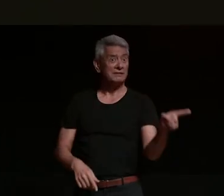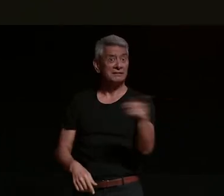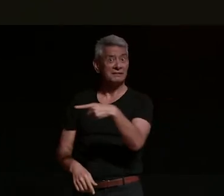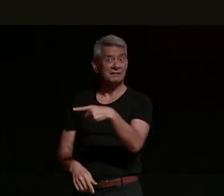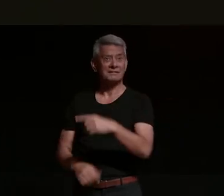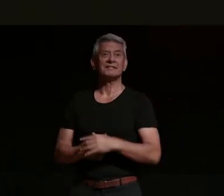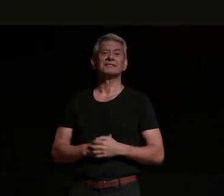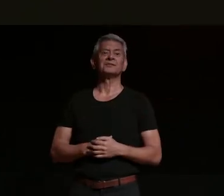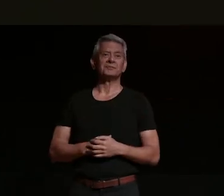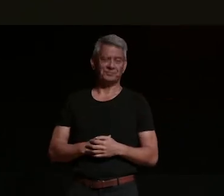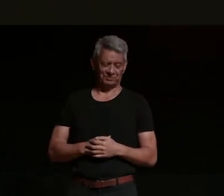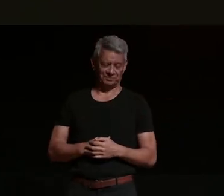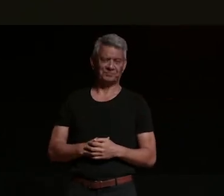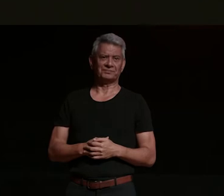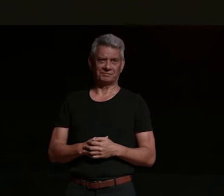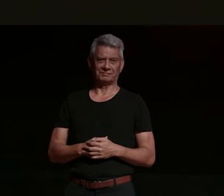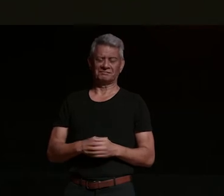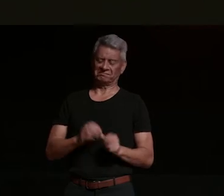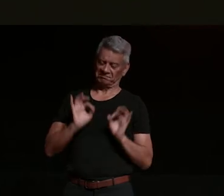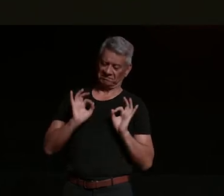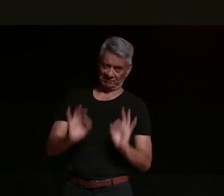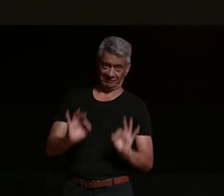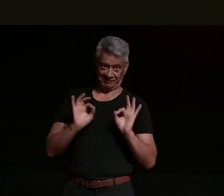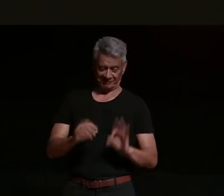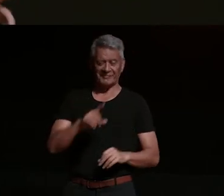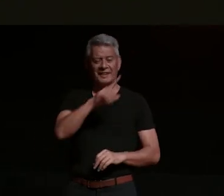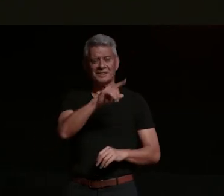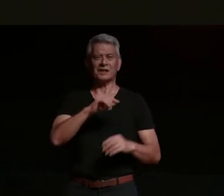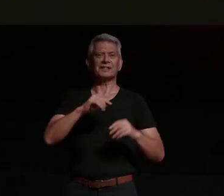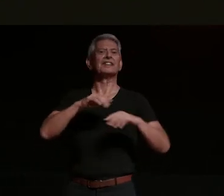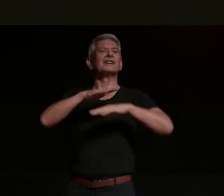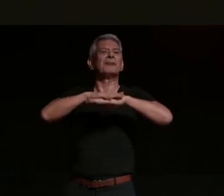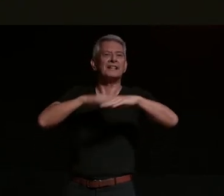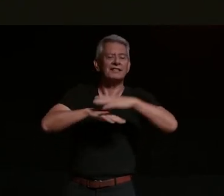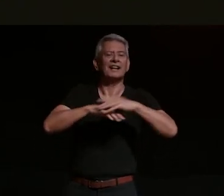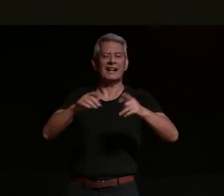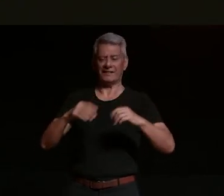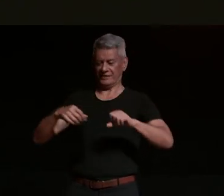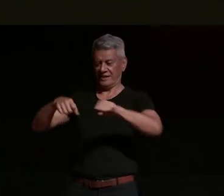sydney mardi gras excellent so sydney mardi gras is this thing where dickson bikes luckily enough